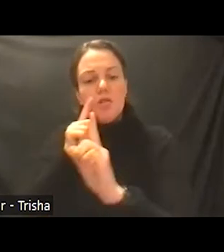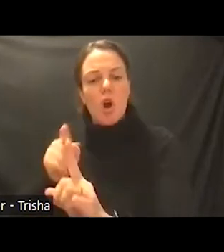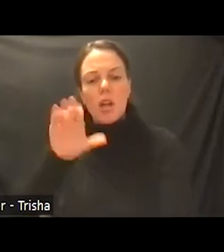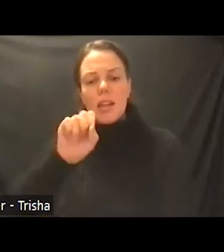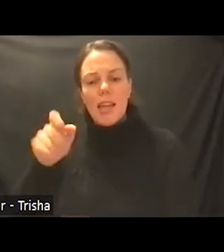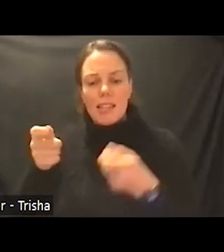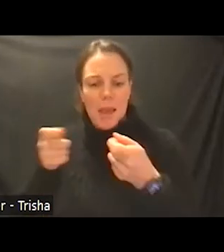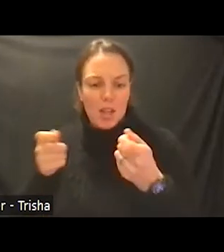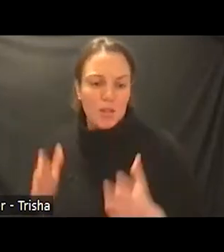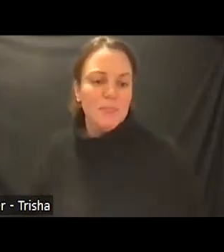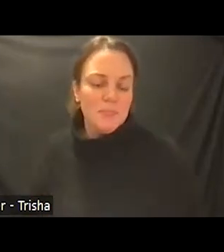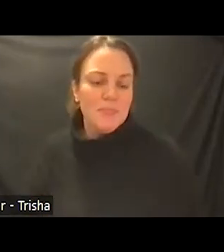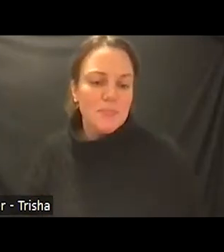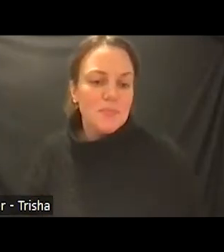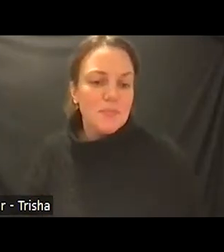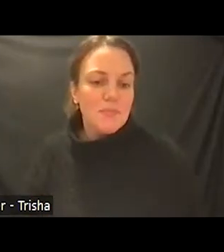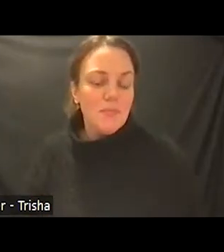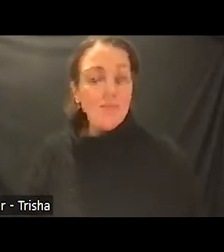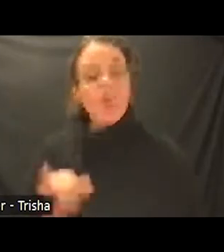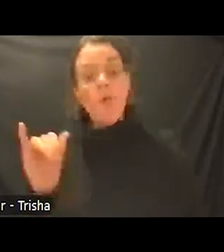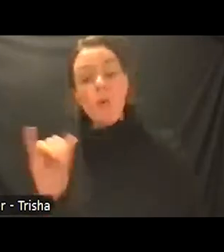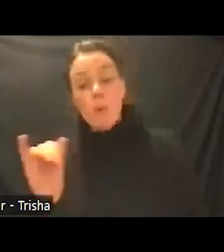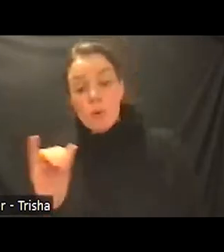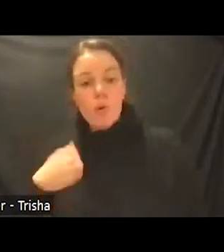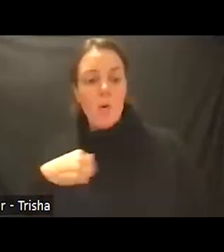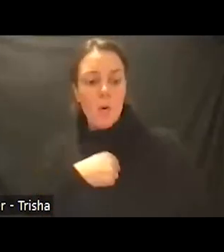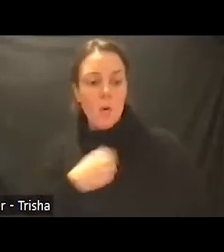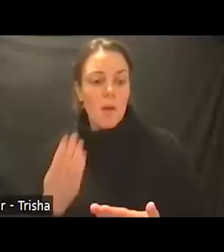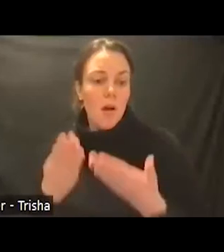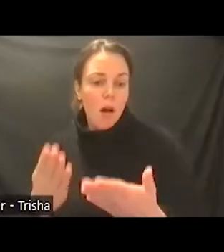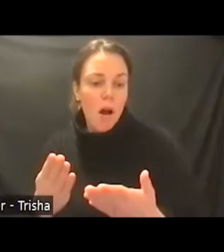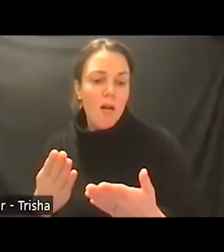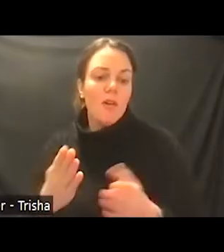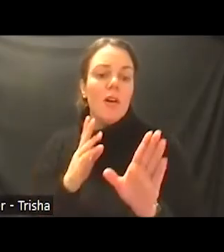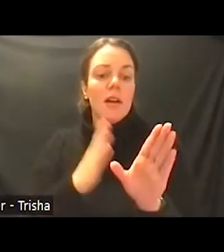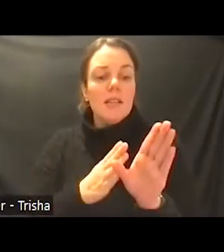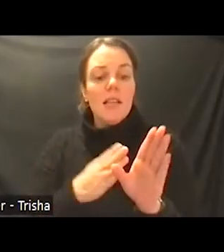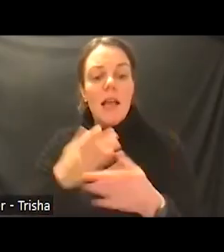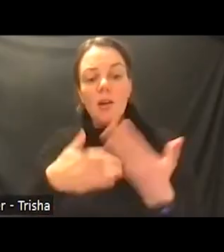services and we also implemented offering psychosocial rehab services which really